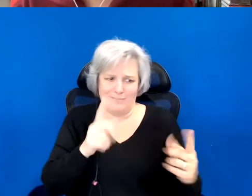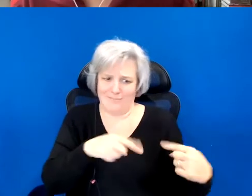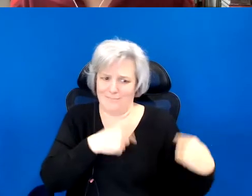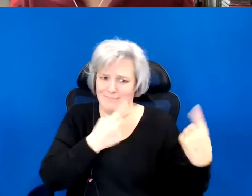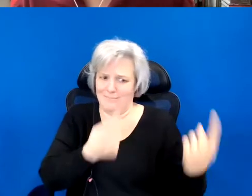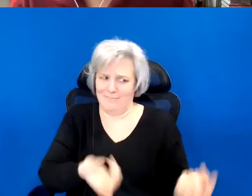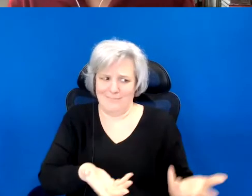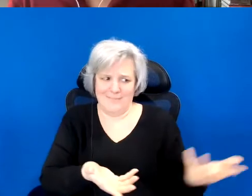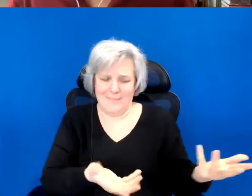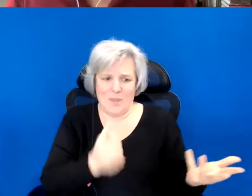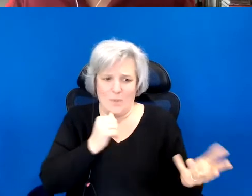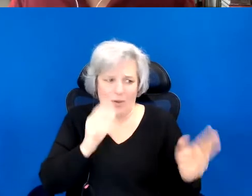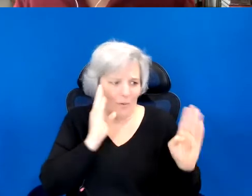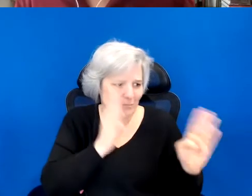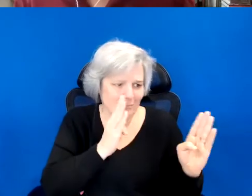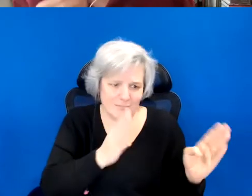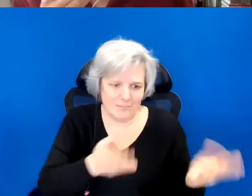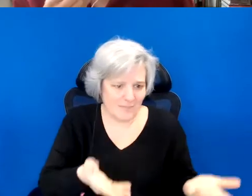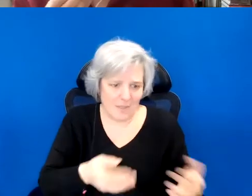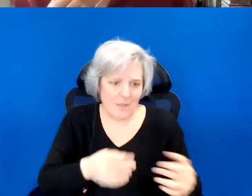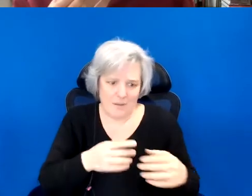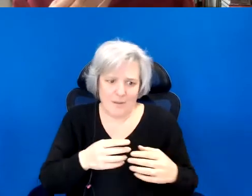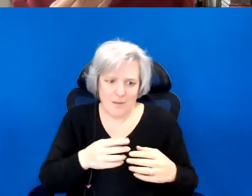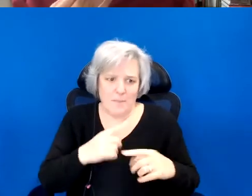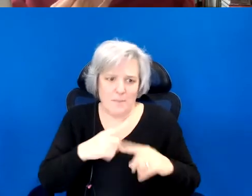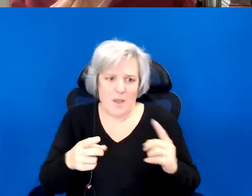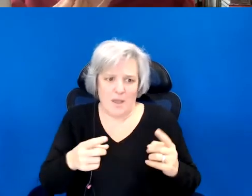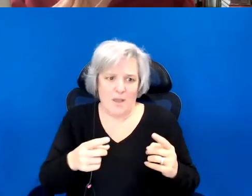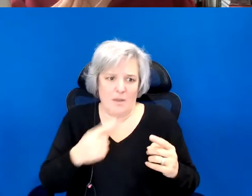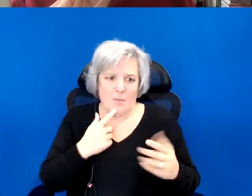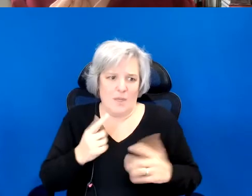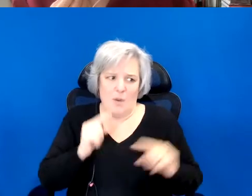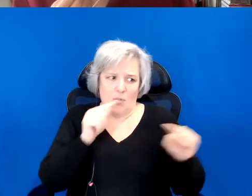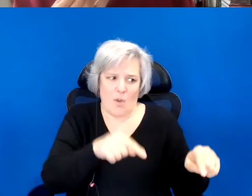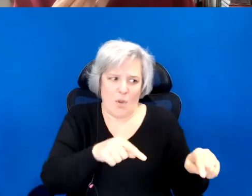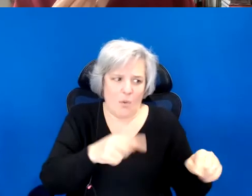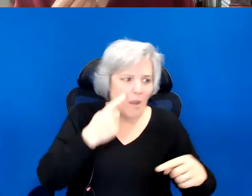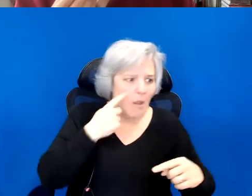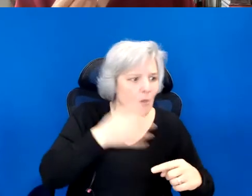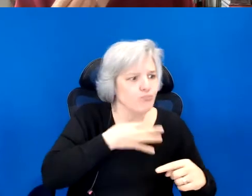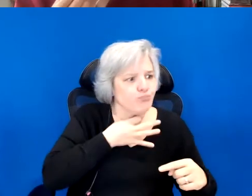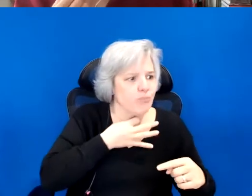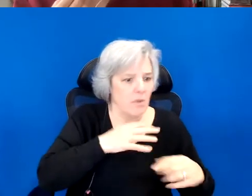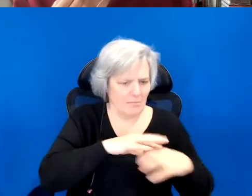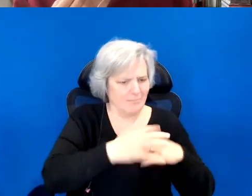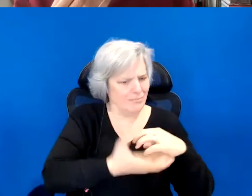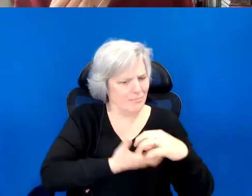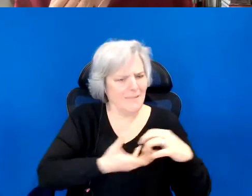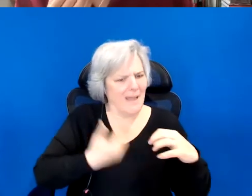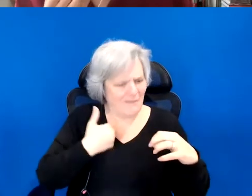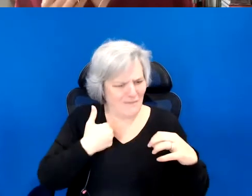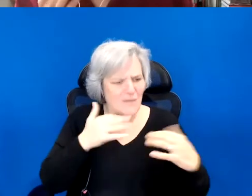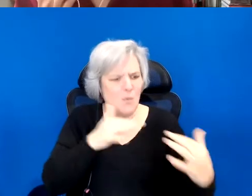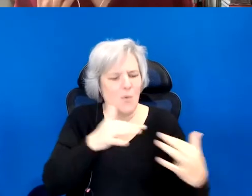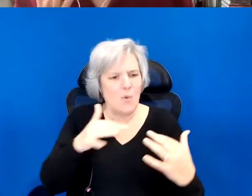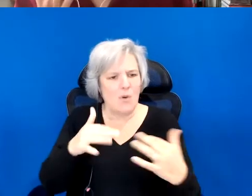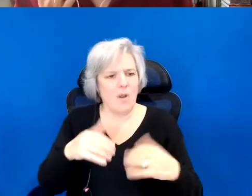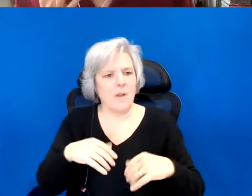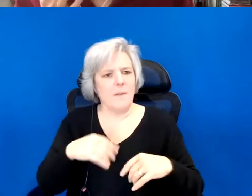to, or haven't invited ourselves to ten to. And so, partly I think that the brakes is